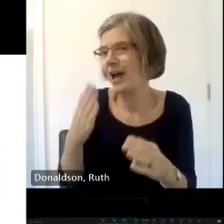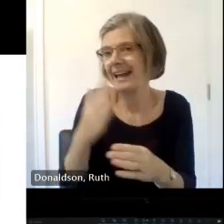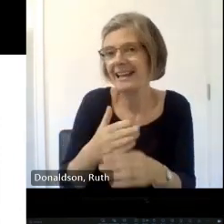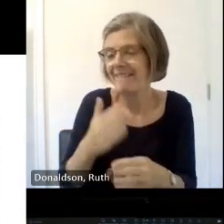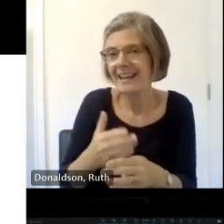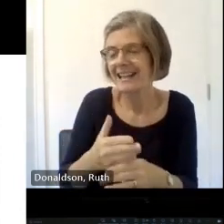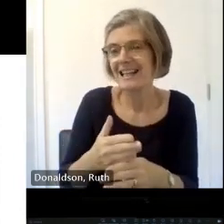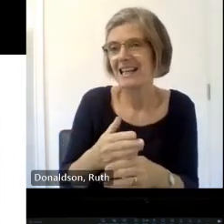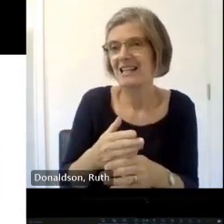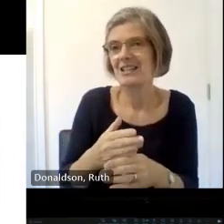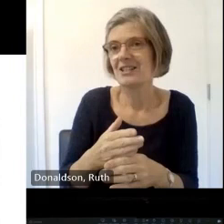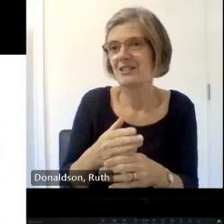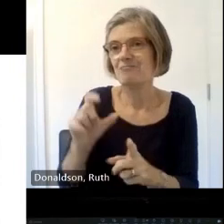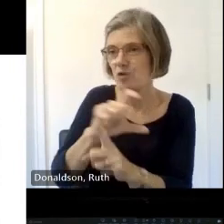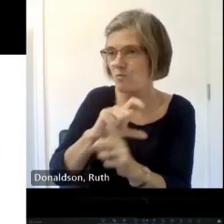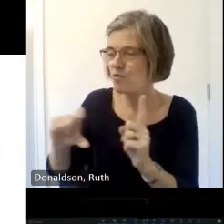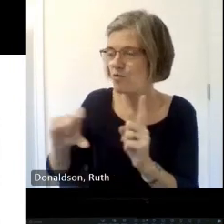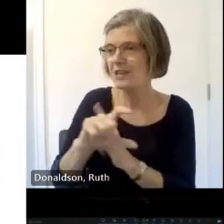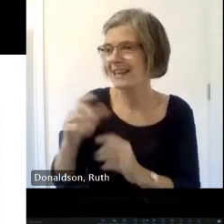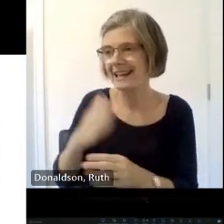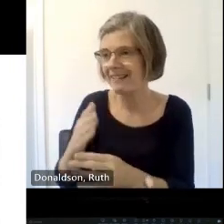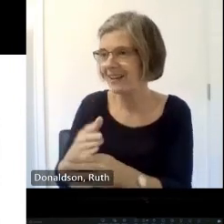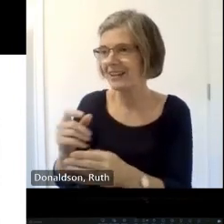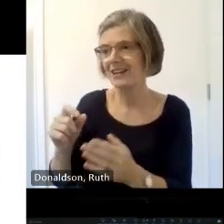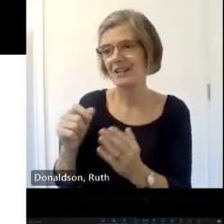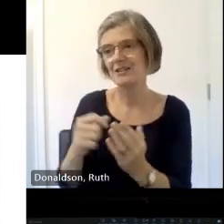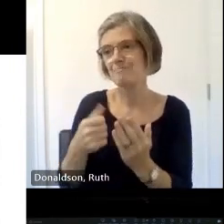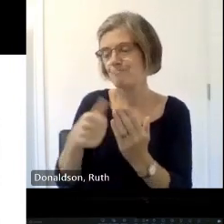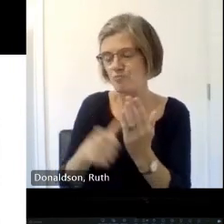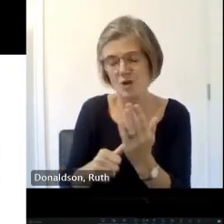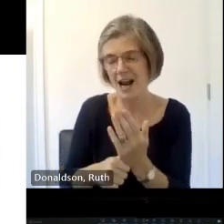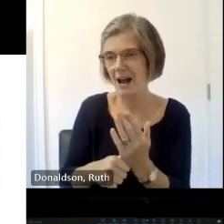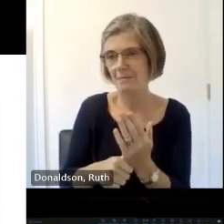that will be transferred into your own archives okay so but does it does it talk about the kind